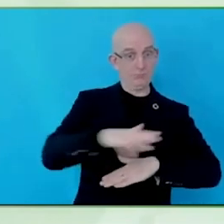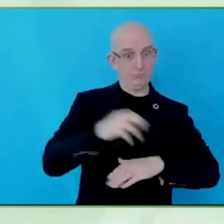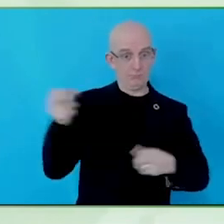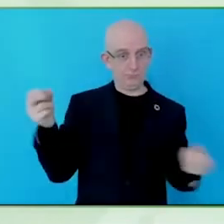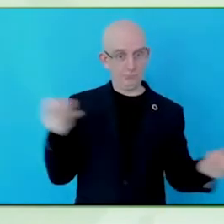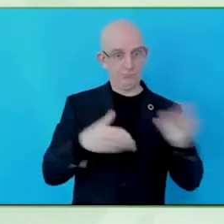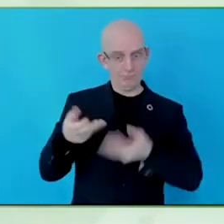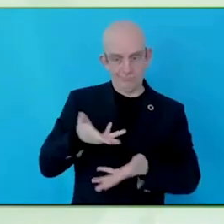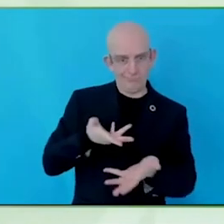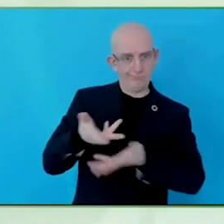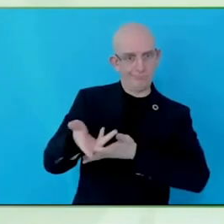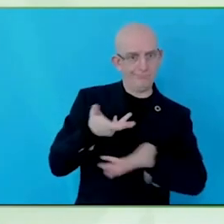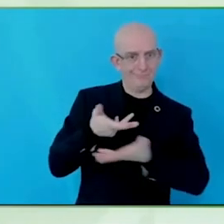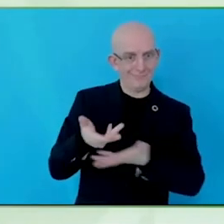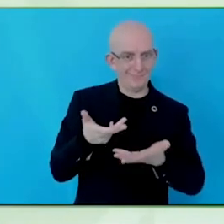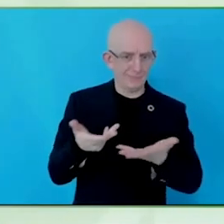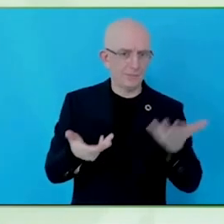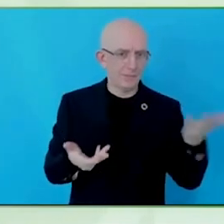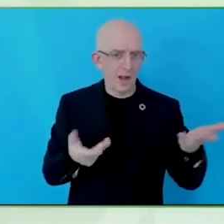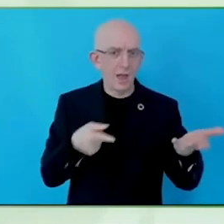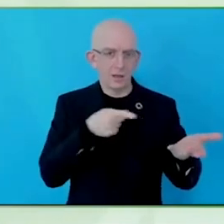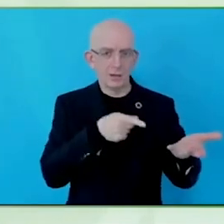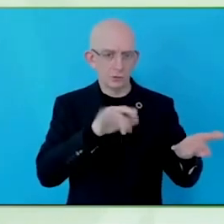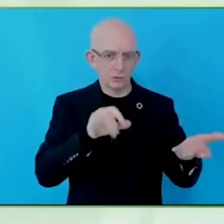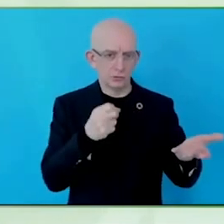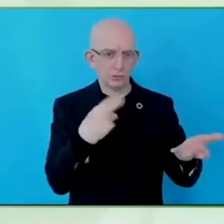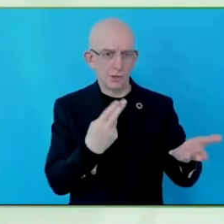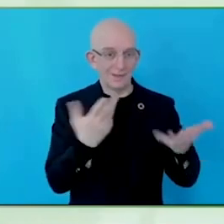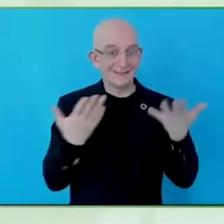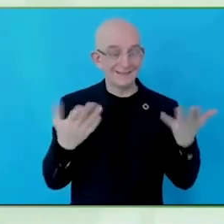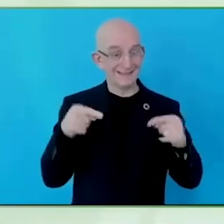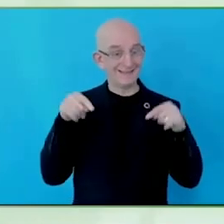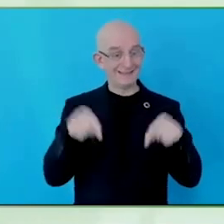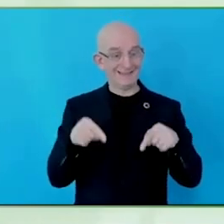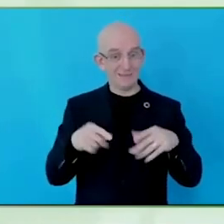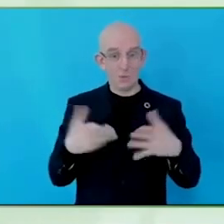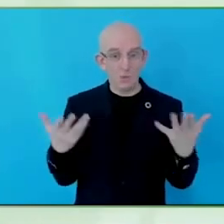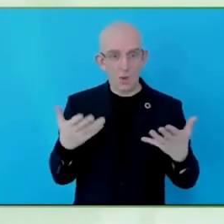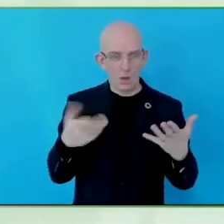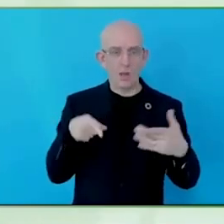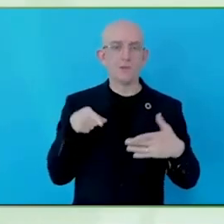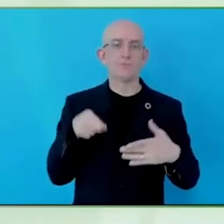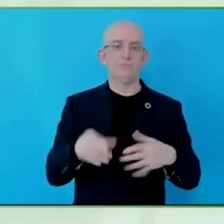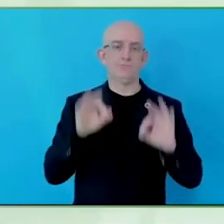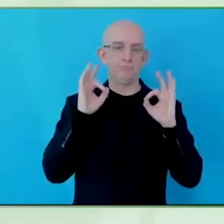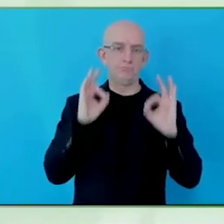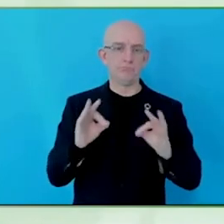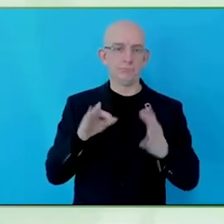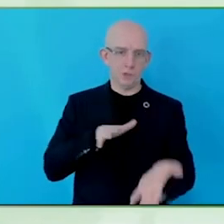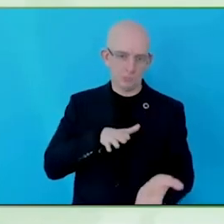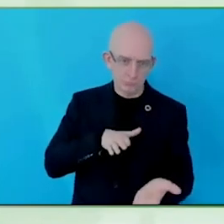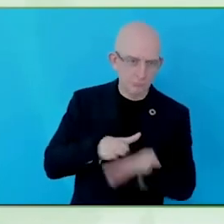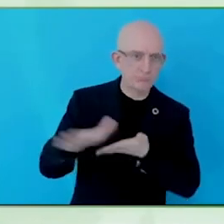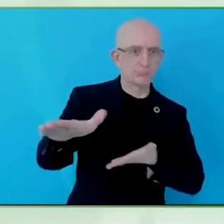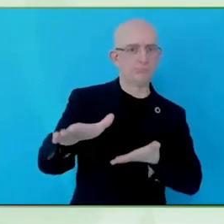technically enabled so you can engage with each other, and bring different propositions to it, and you can bring different elements of